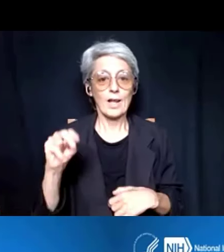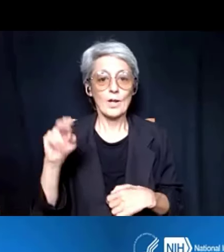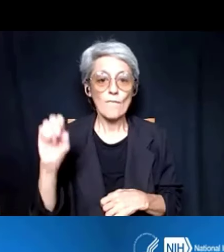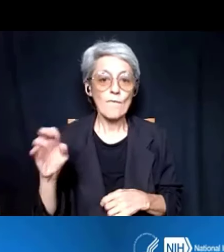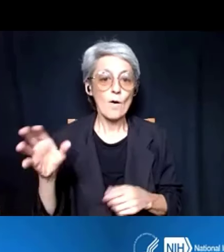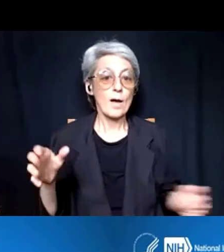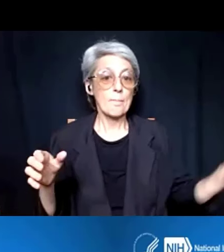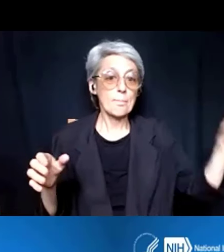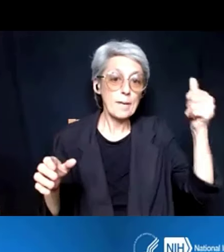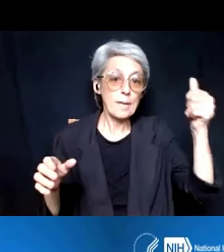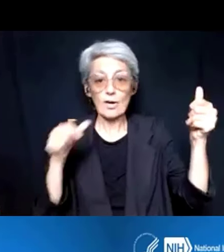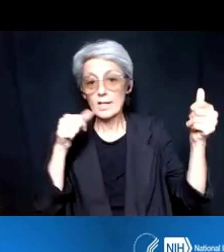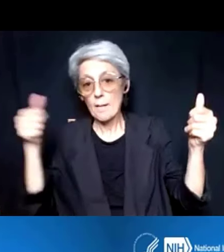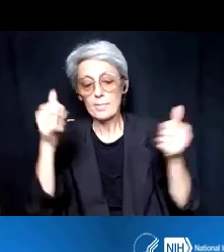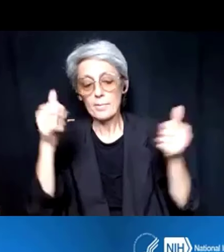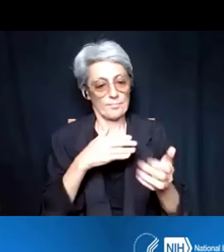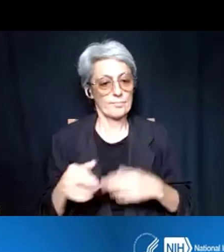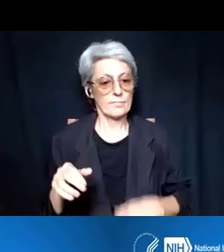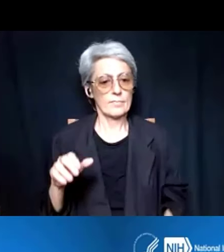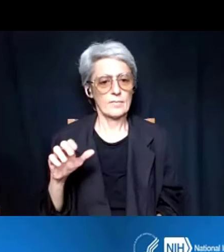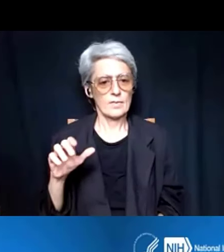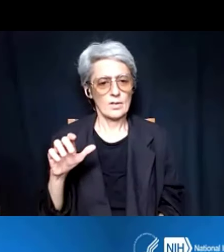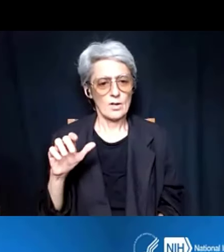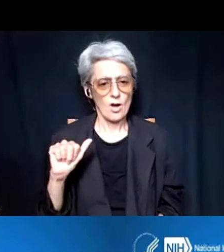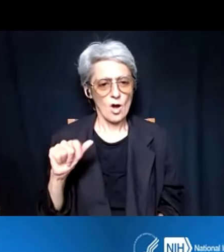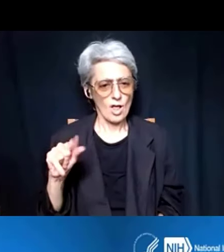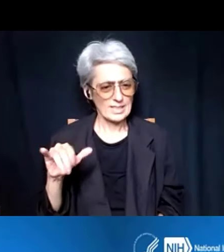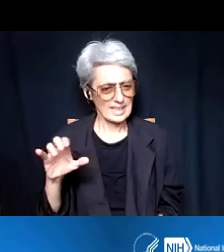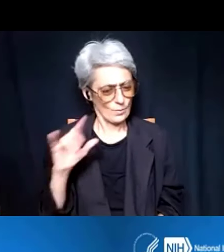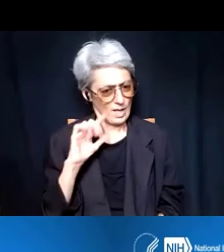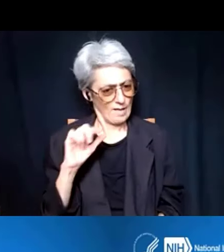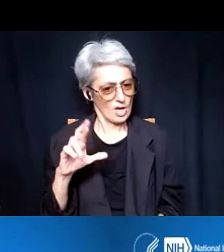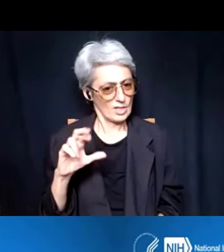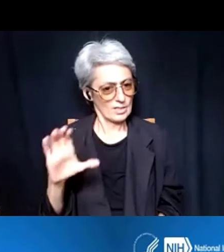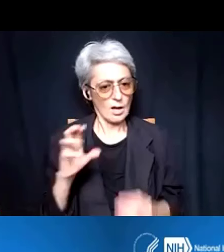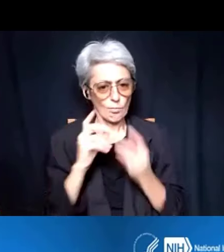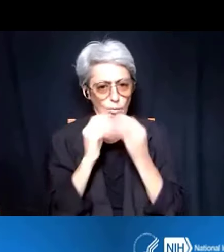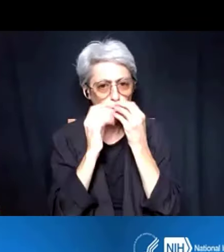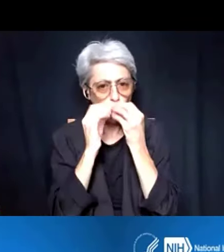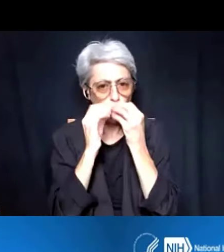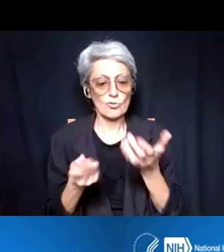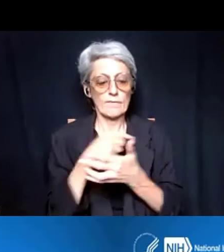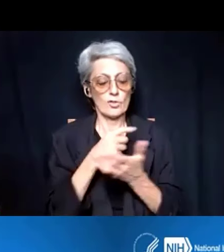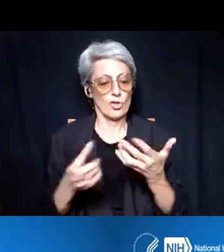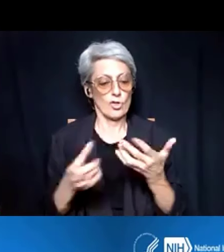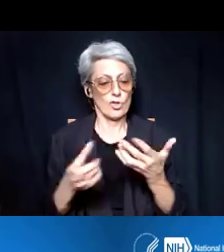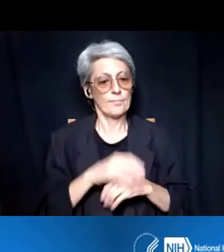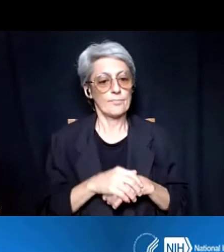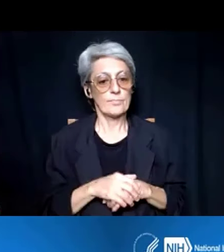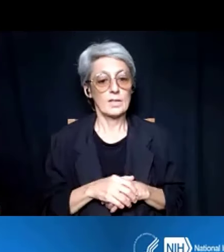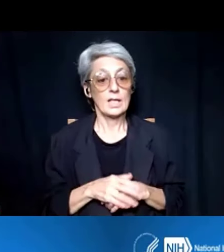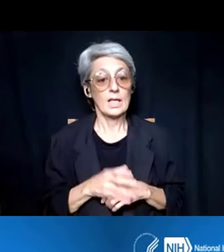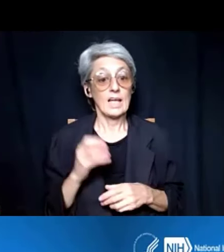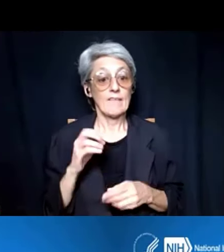And all Ts will have RCR in the recruitment plan as part of the additional view criteria. So, if it's already in the NOFO, it won't be reissued,